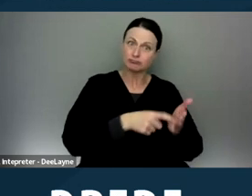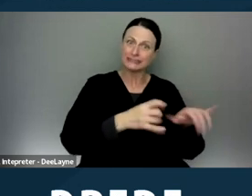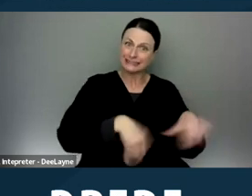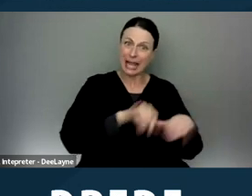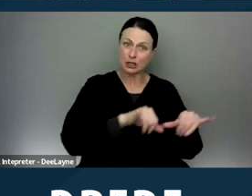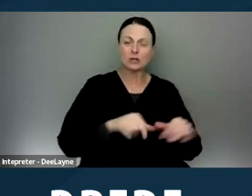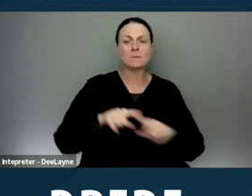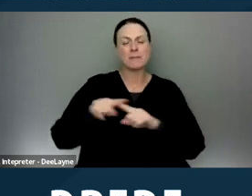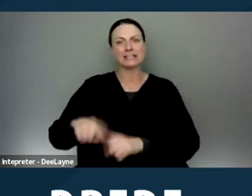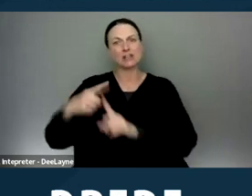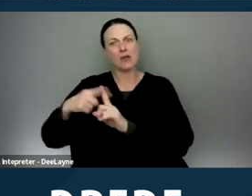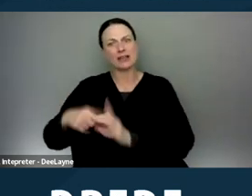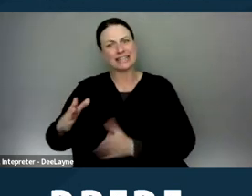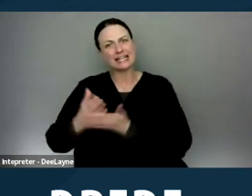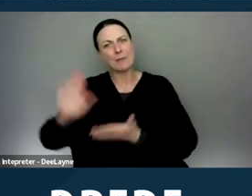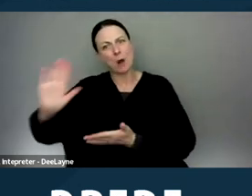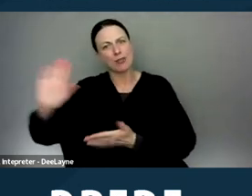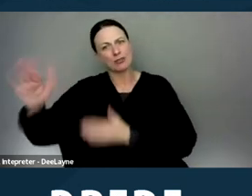of the rent, not the total rent."